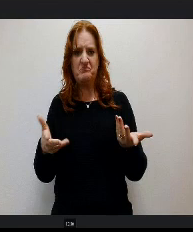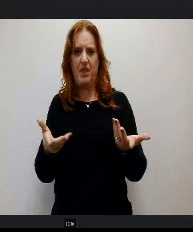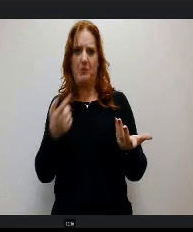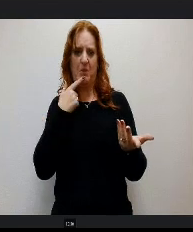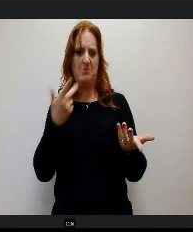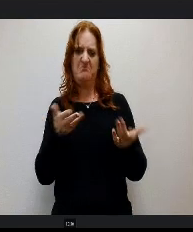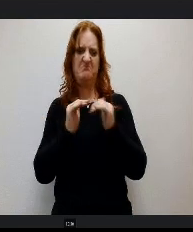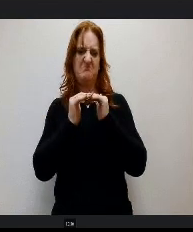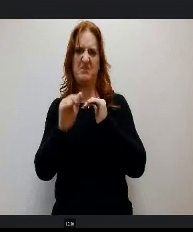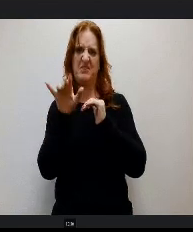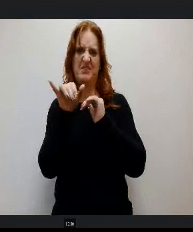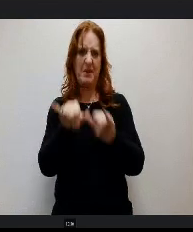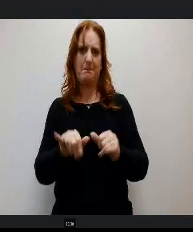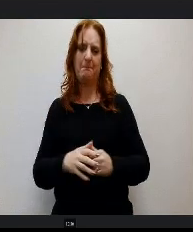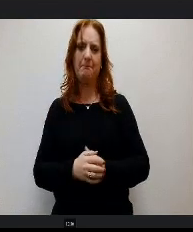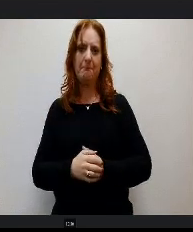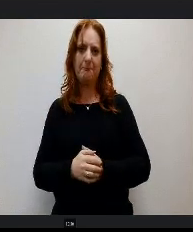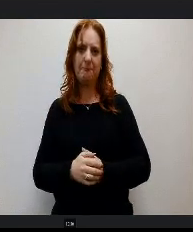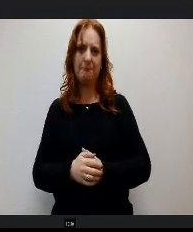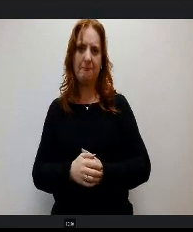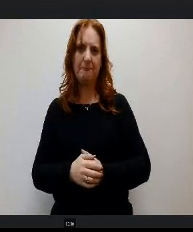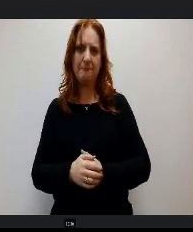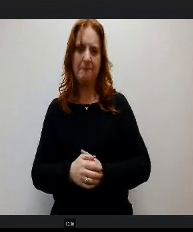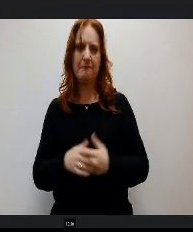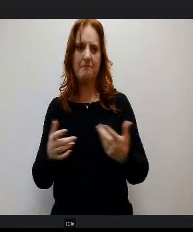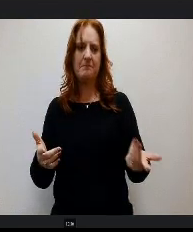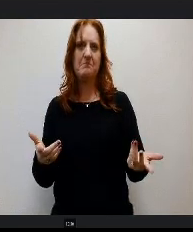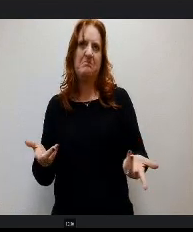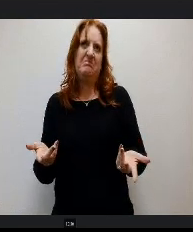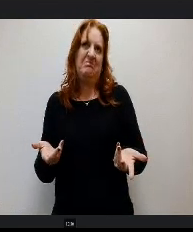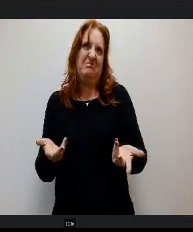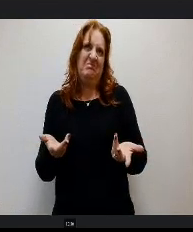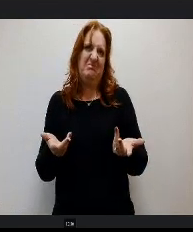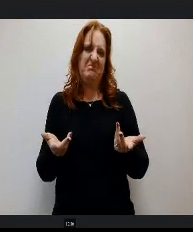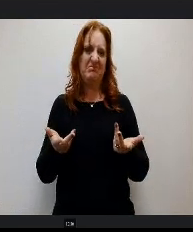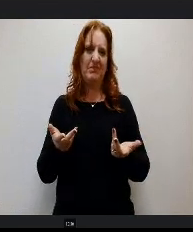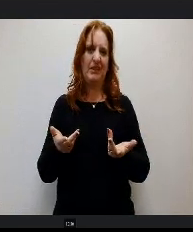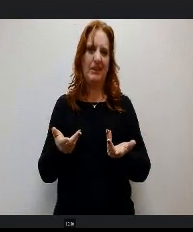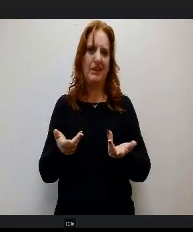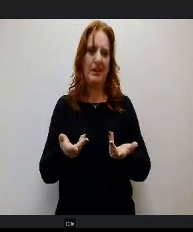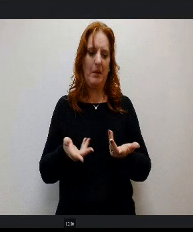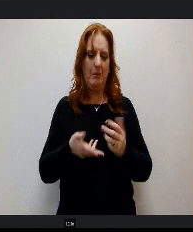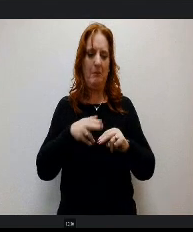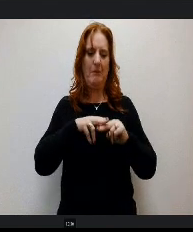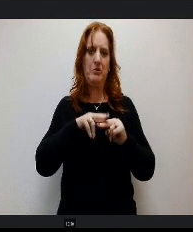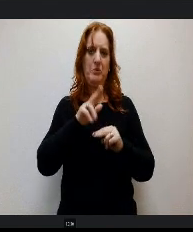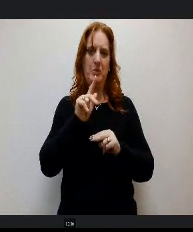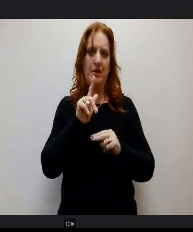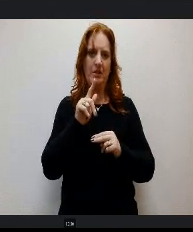at about we would make maybe $23 more per